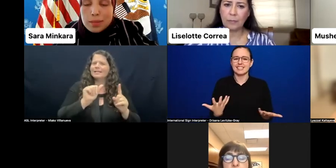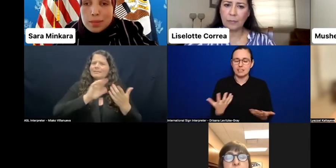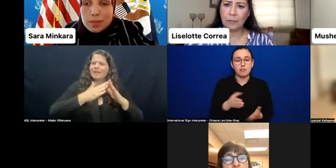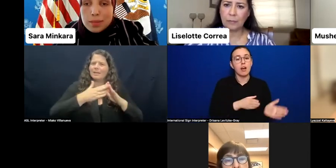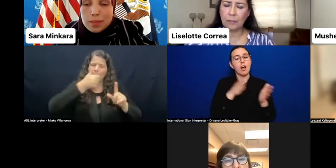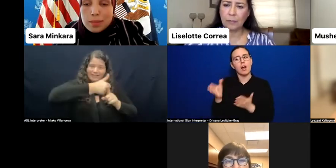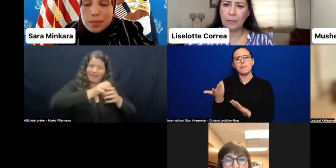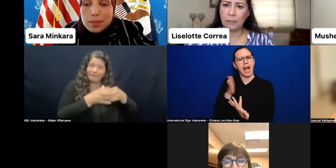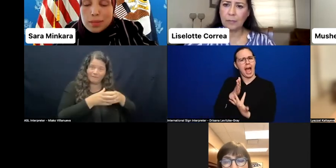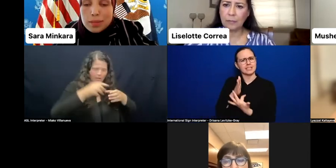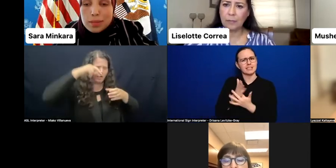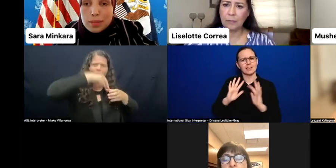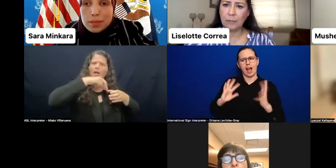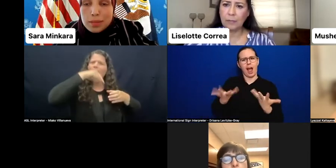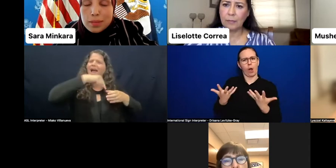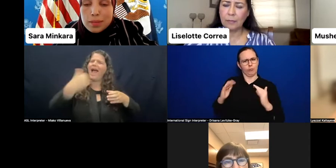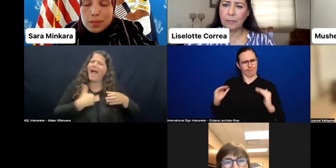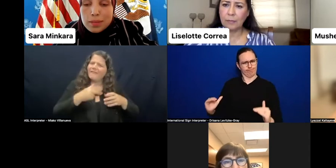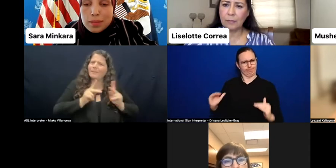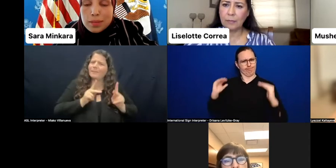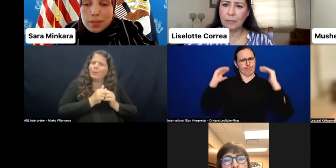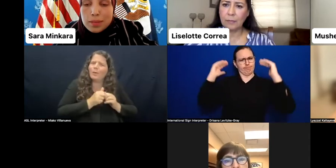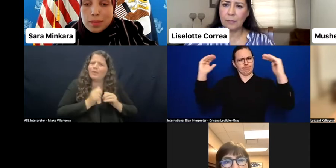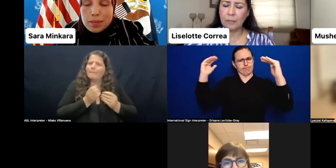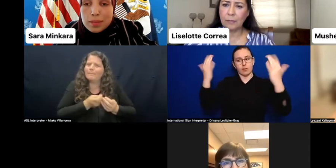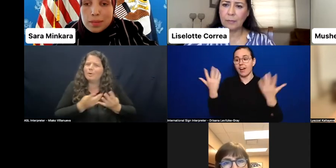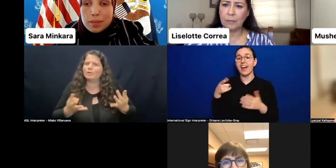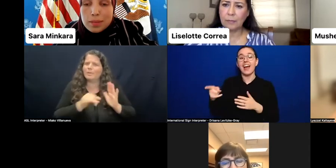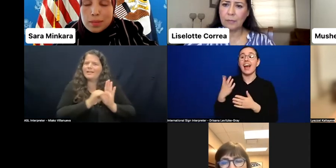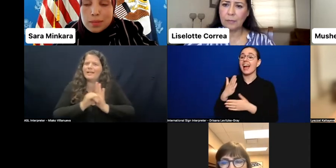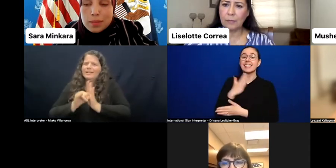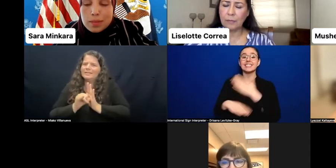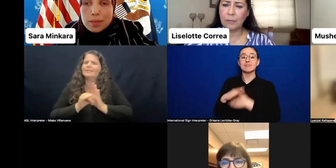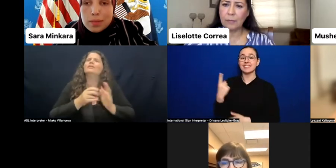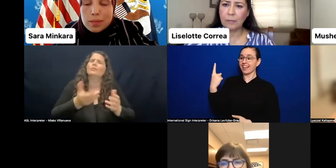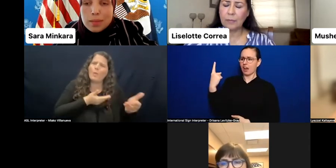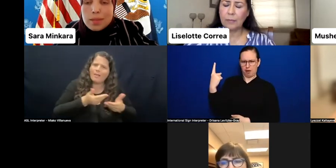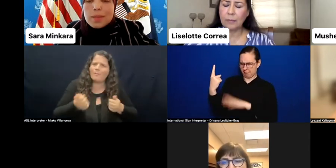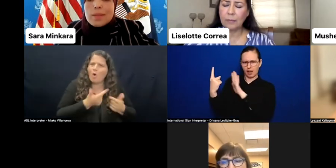beyond disability are welcomed and respected.